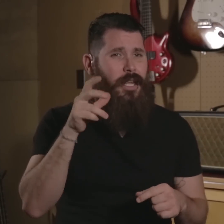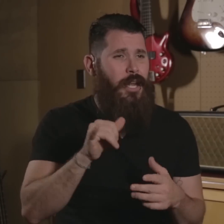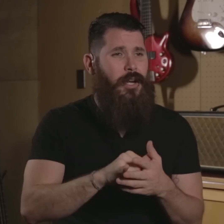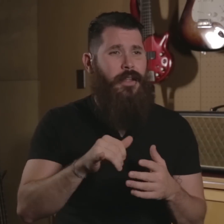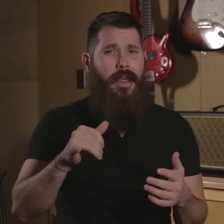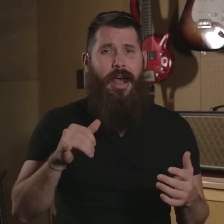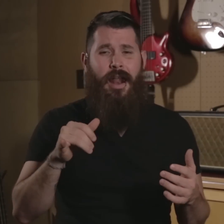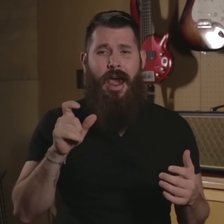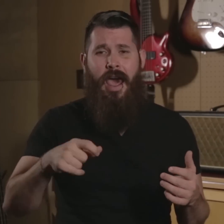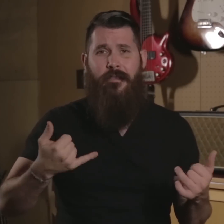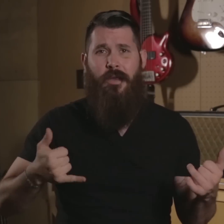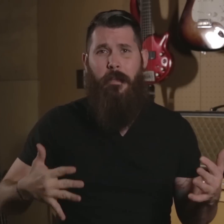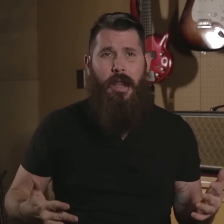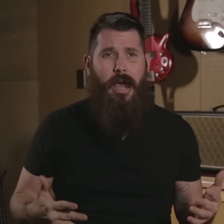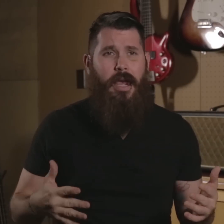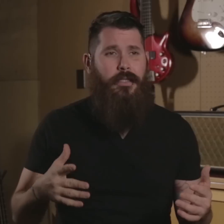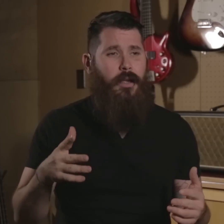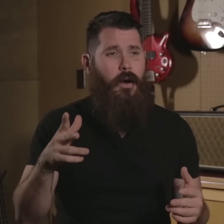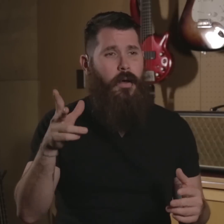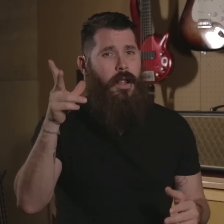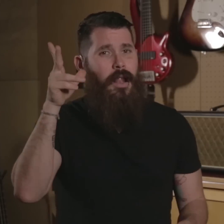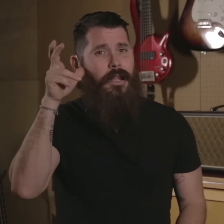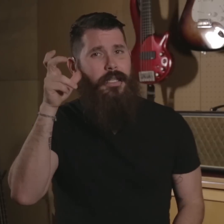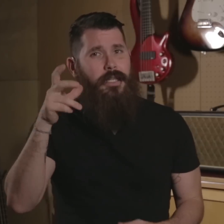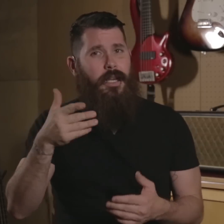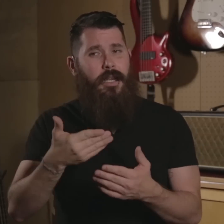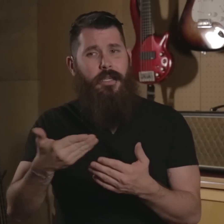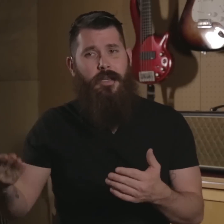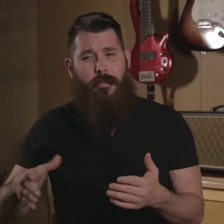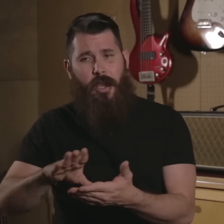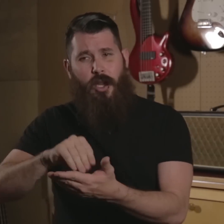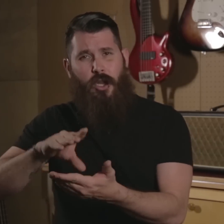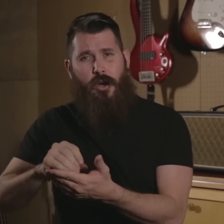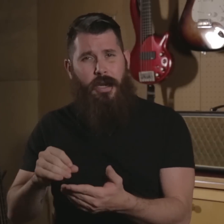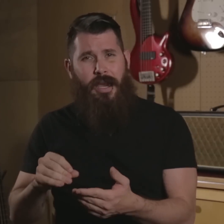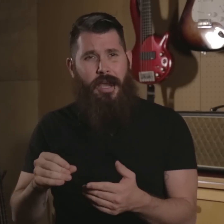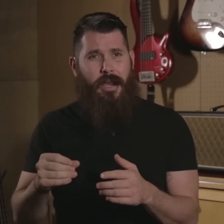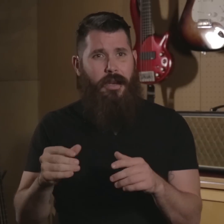hear that I have to play so listening to something and learning in compared to